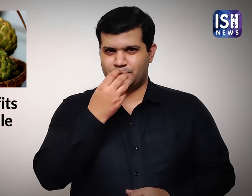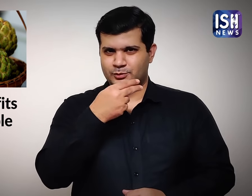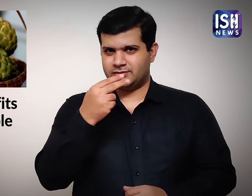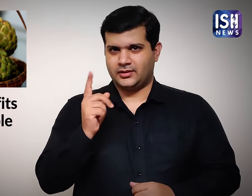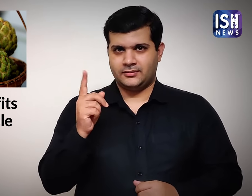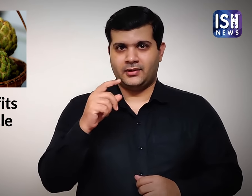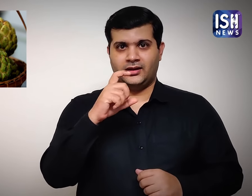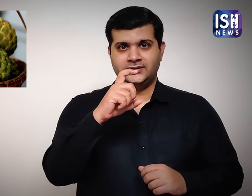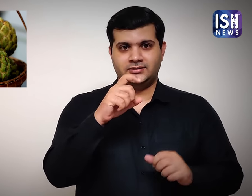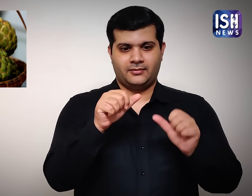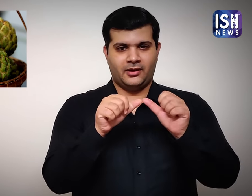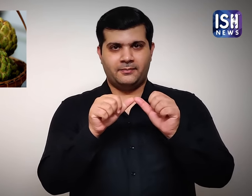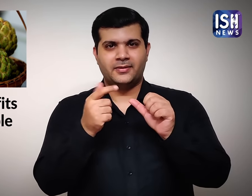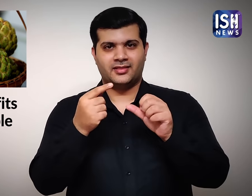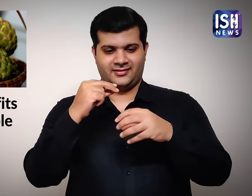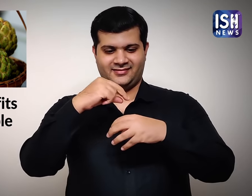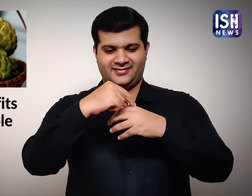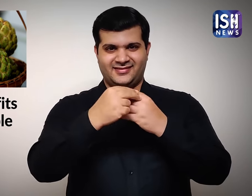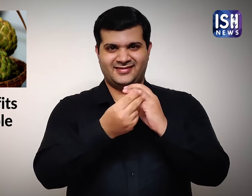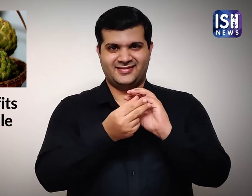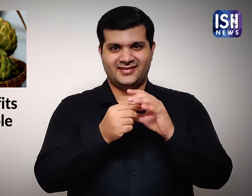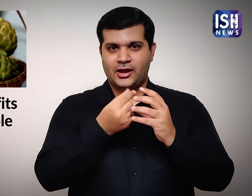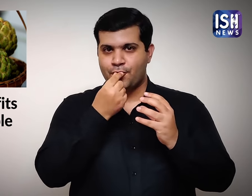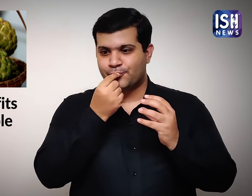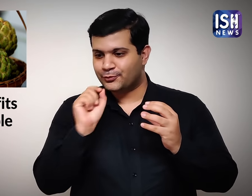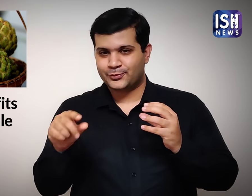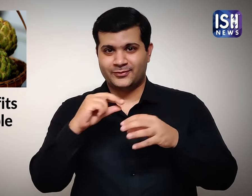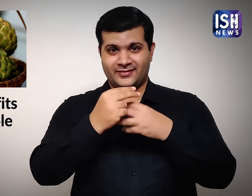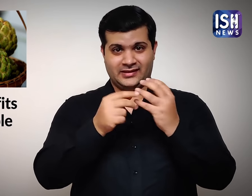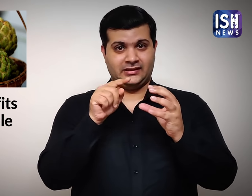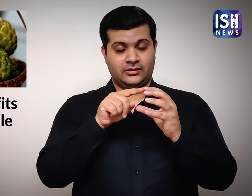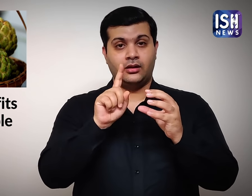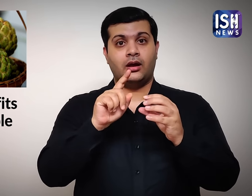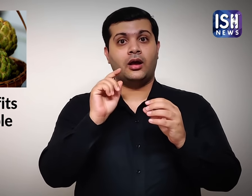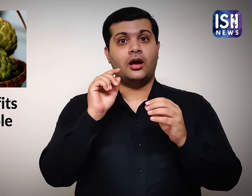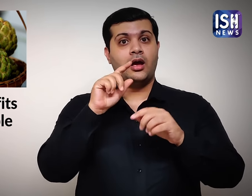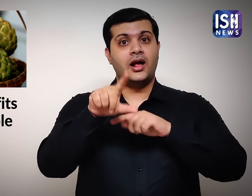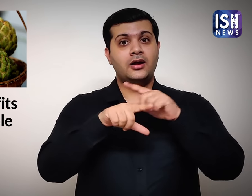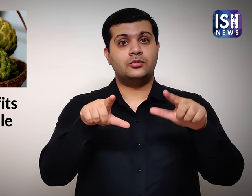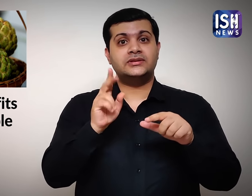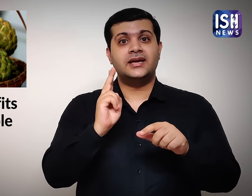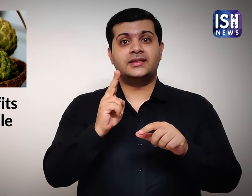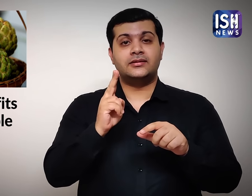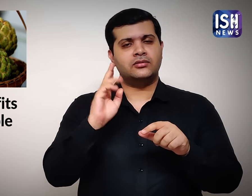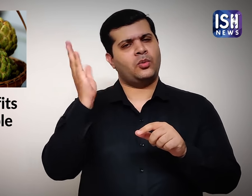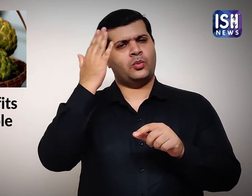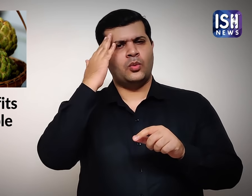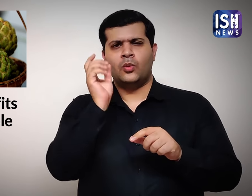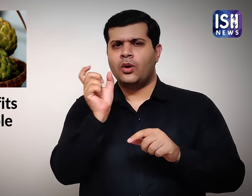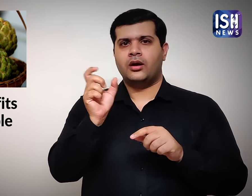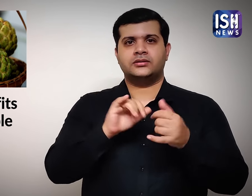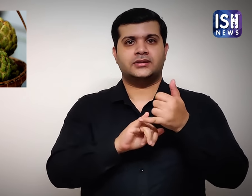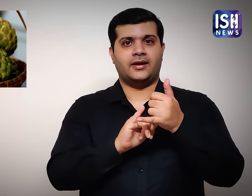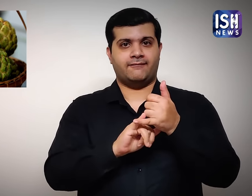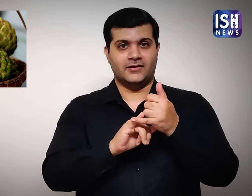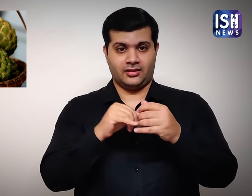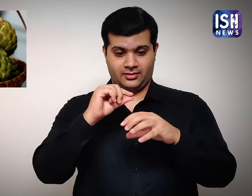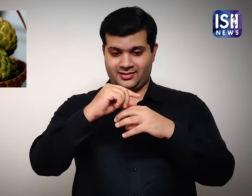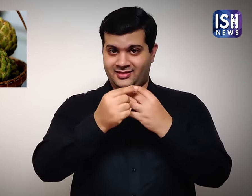Custard apple is known as sitaphal in Hindi.